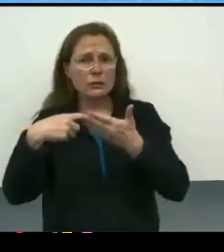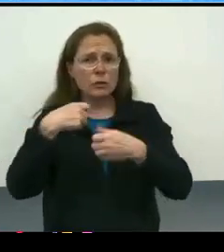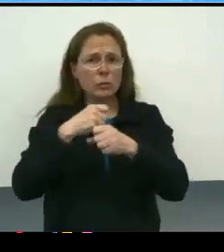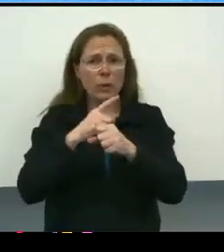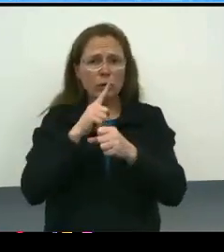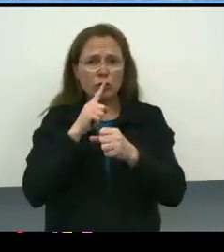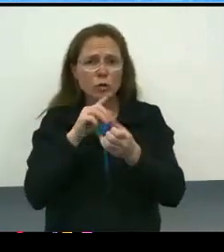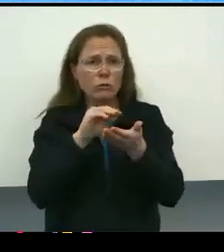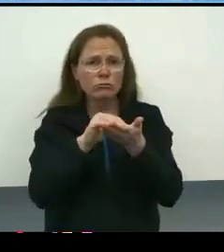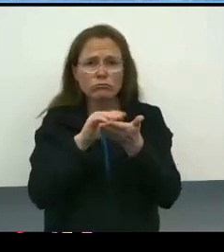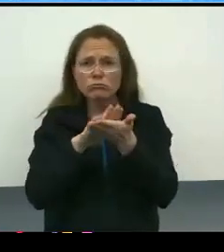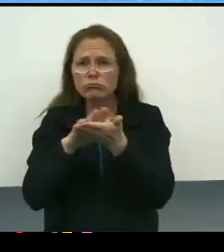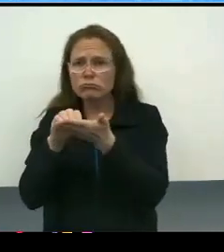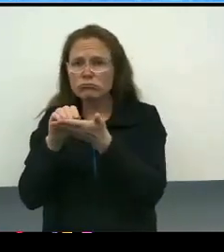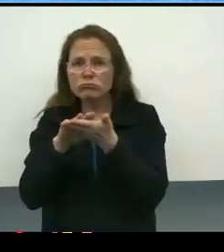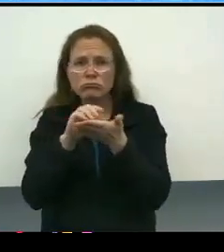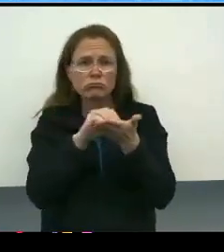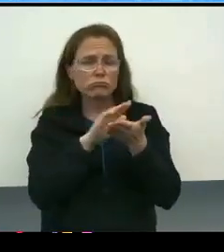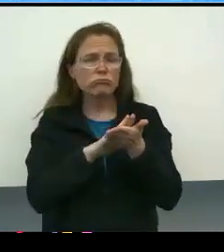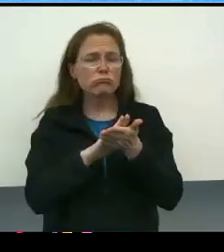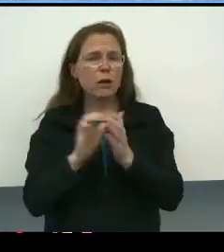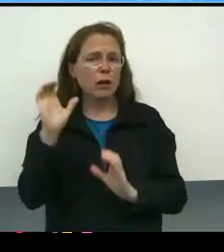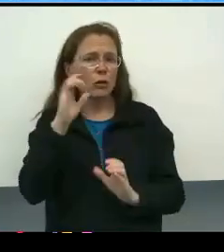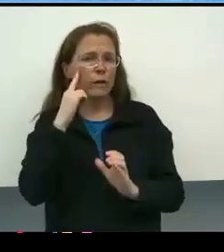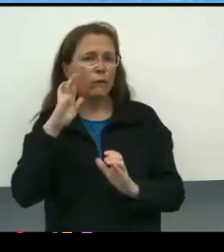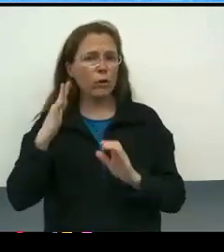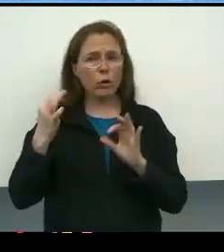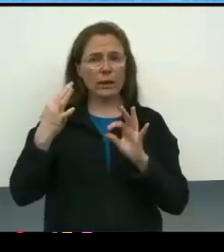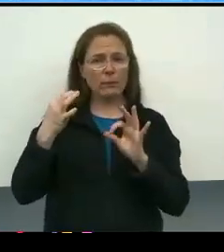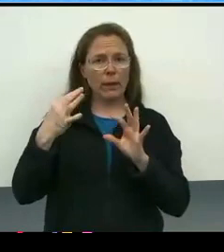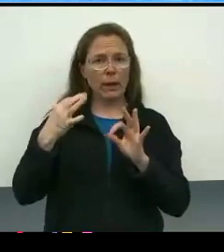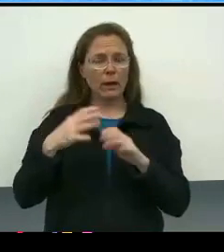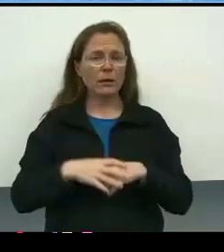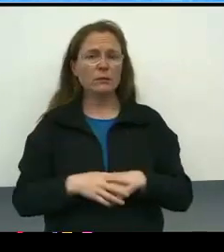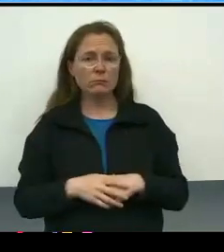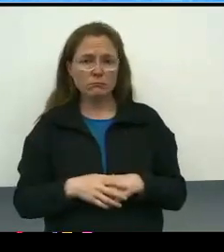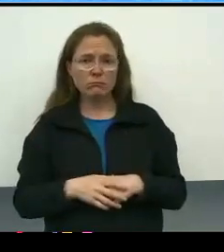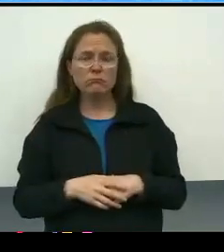that we are seeking and that we are capturing input as well as feedback, so that we have input